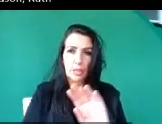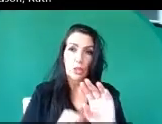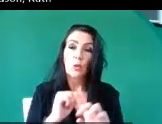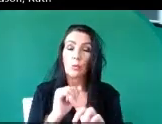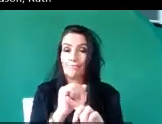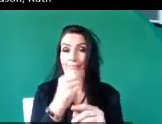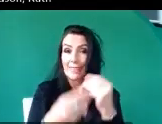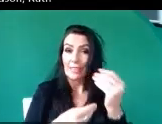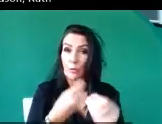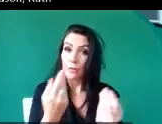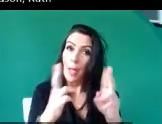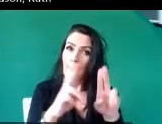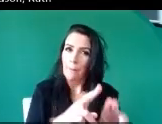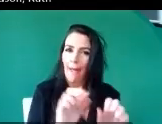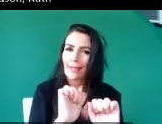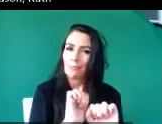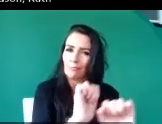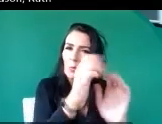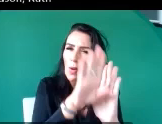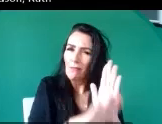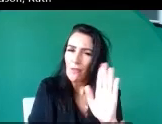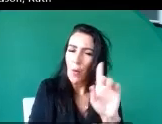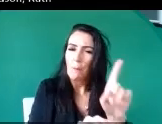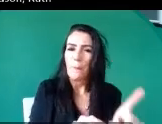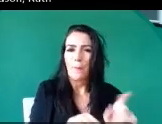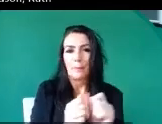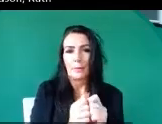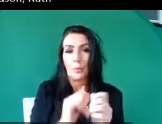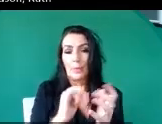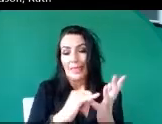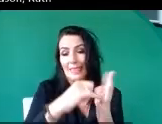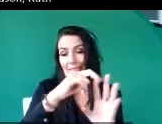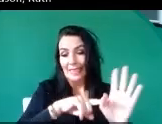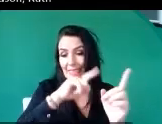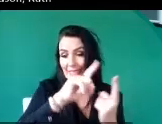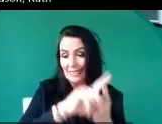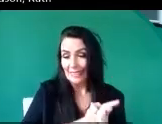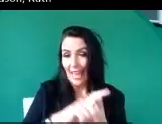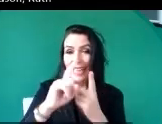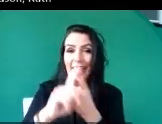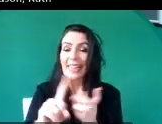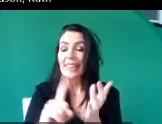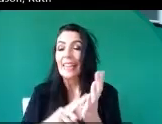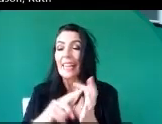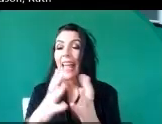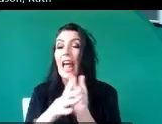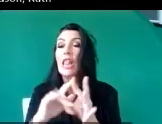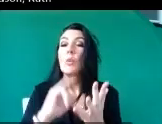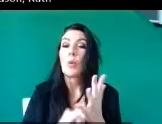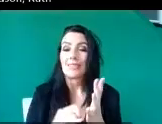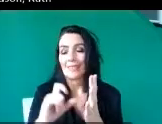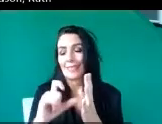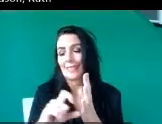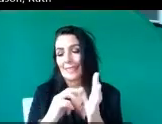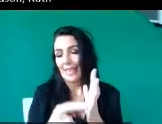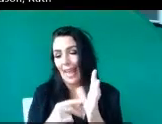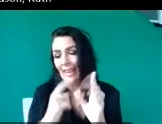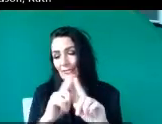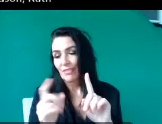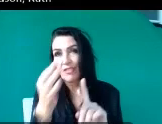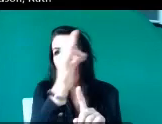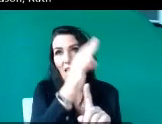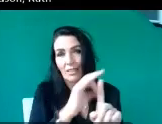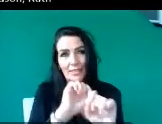a sense so we've sent them to Sky to El to Lewis to Cana um so there will now be a series of very